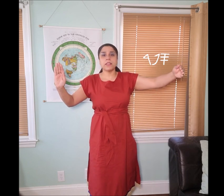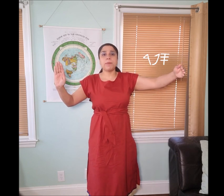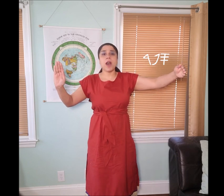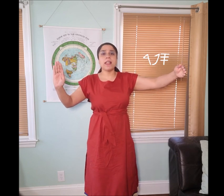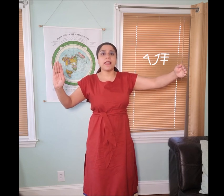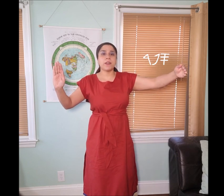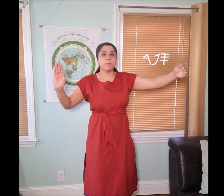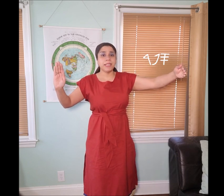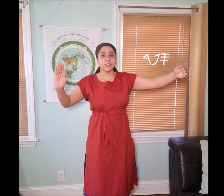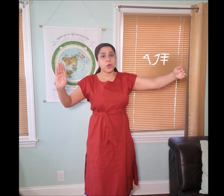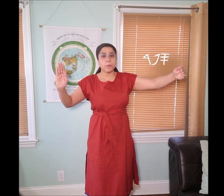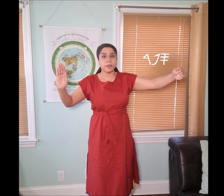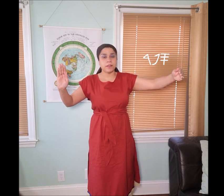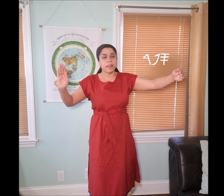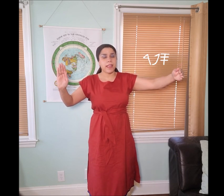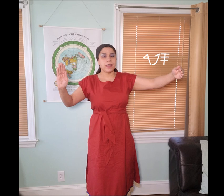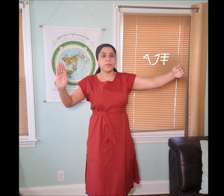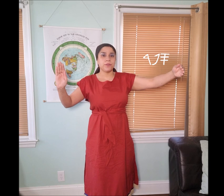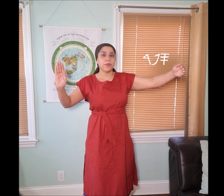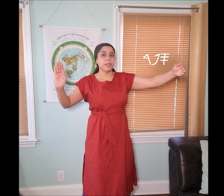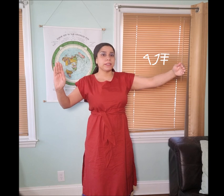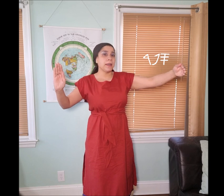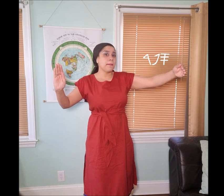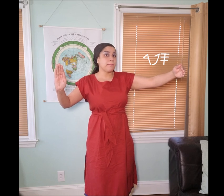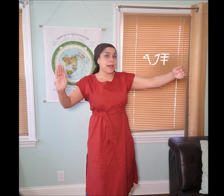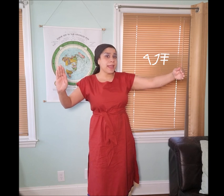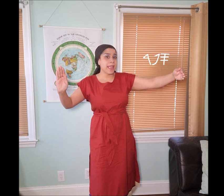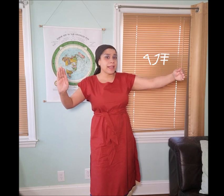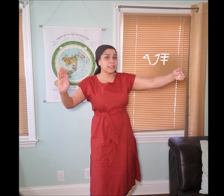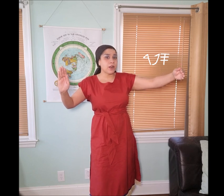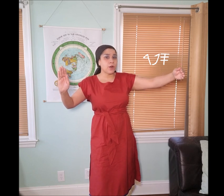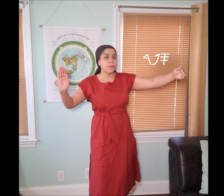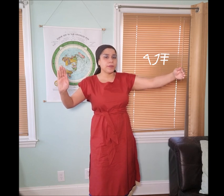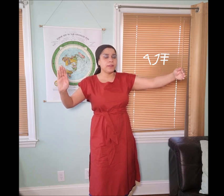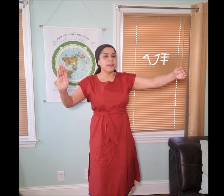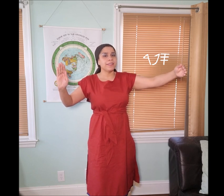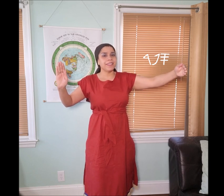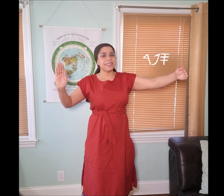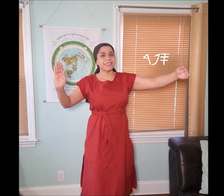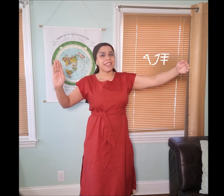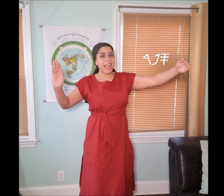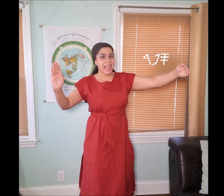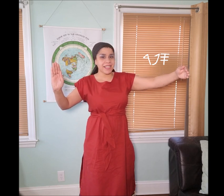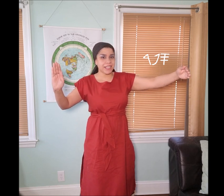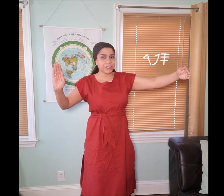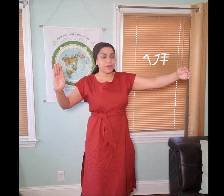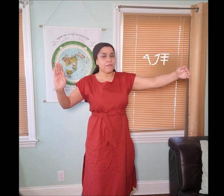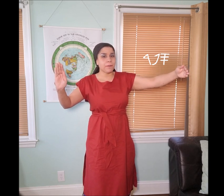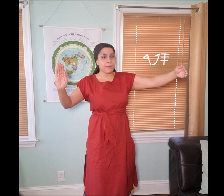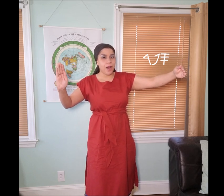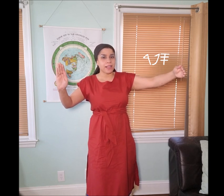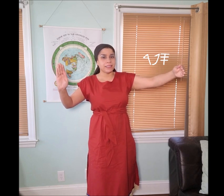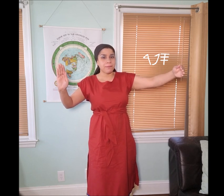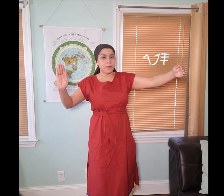The "𐤐 pah" symbol means opening and if you notice my hands are open. This is the hand gesture of the "𐤐 pah"